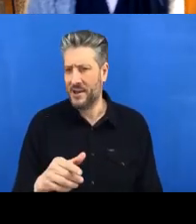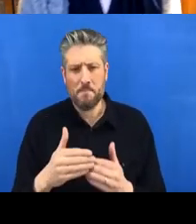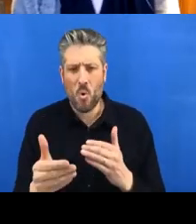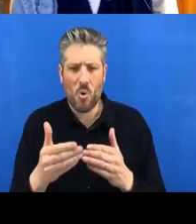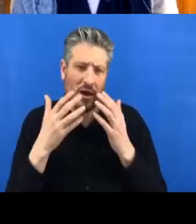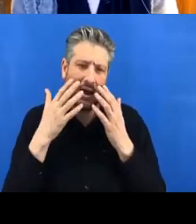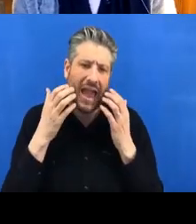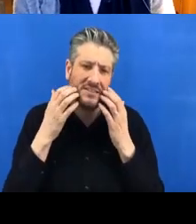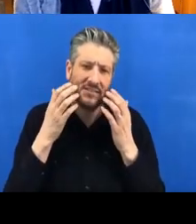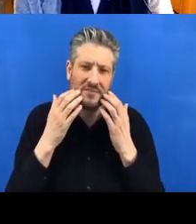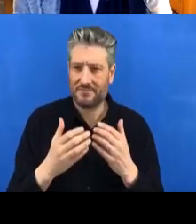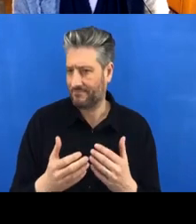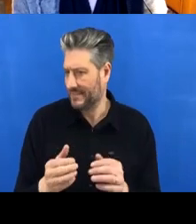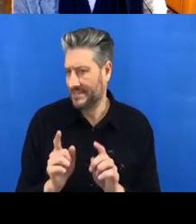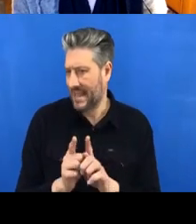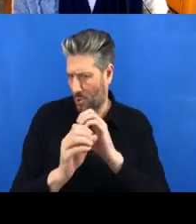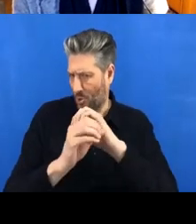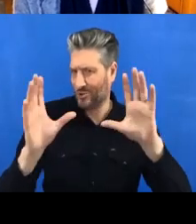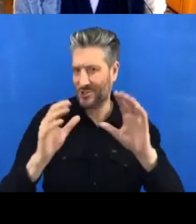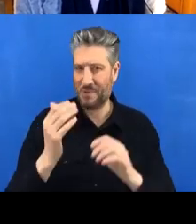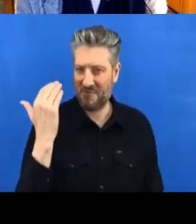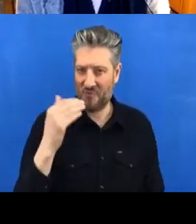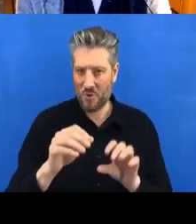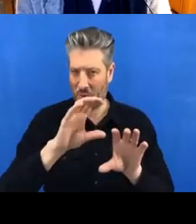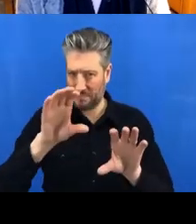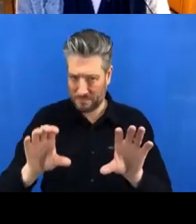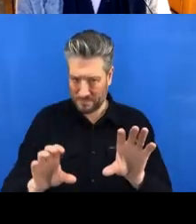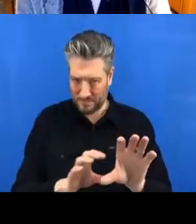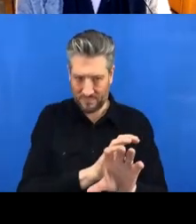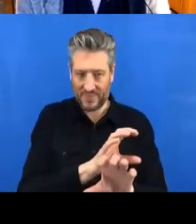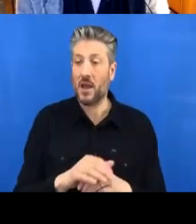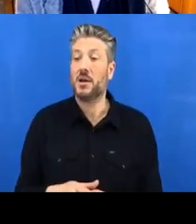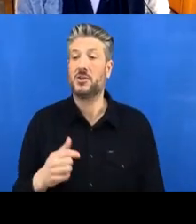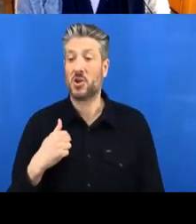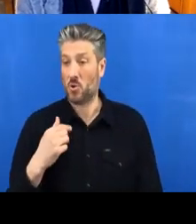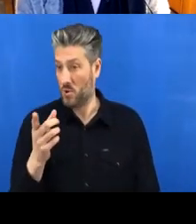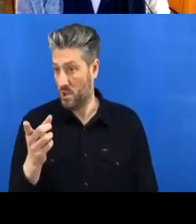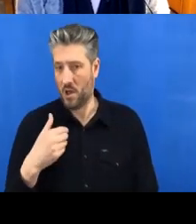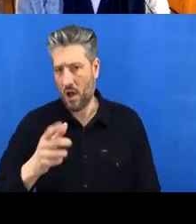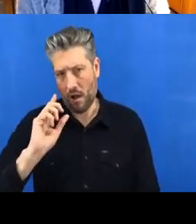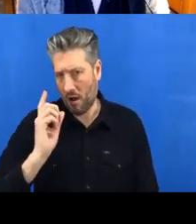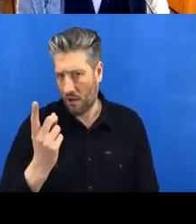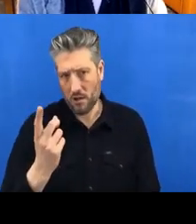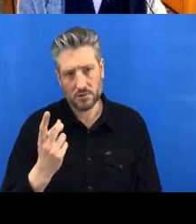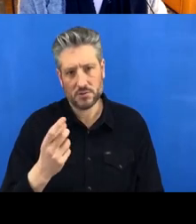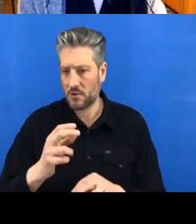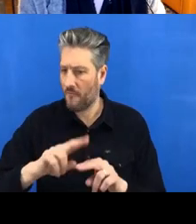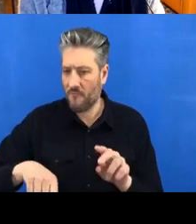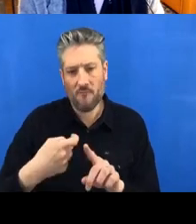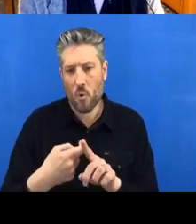So I can't actually fork or copy my own repositories. See how it’s greyed out here, because this is my repo. So I can't show you how to do the forking.